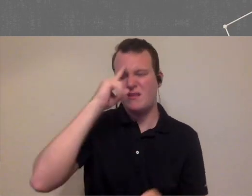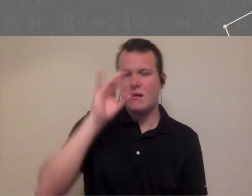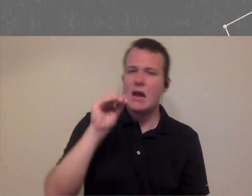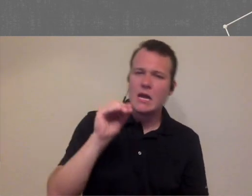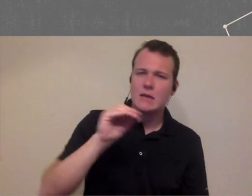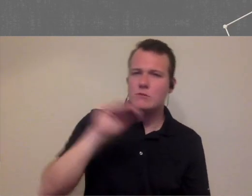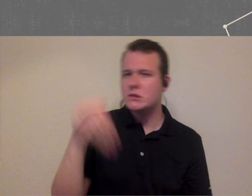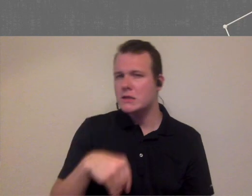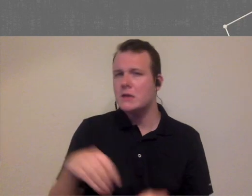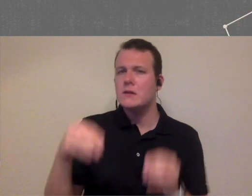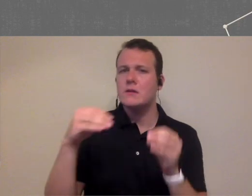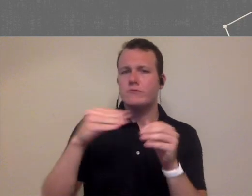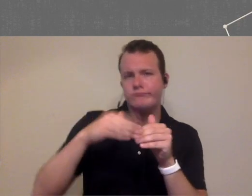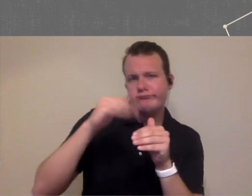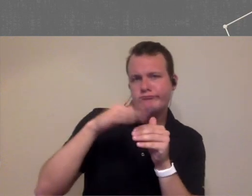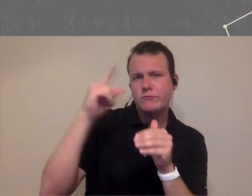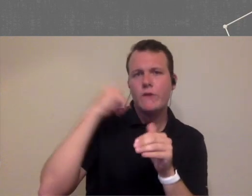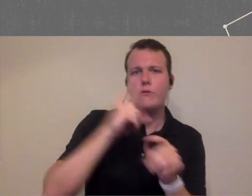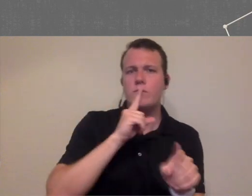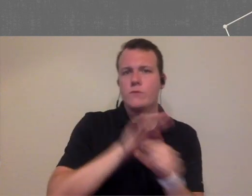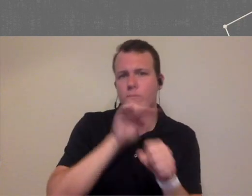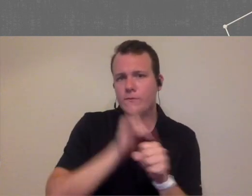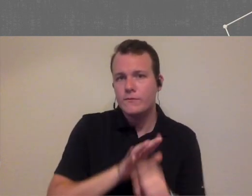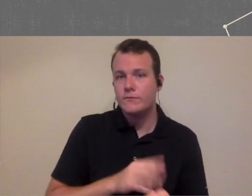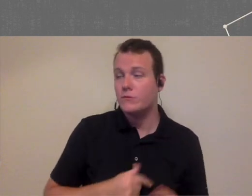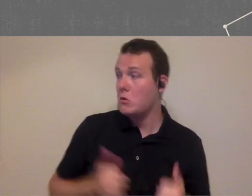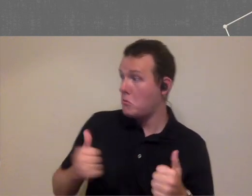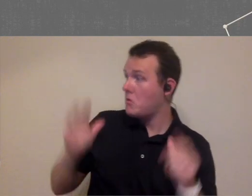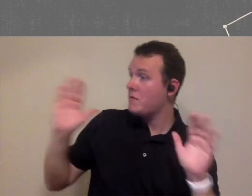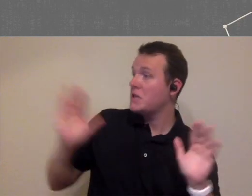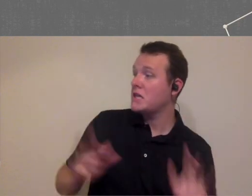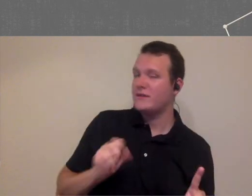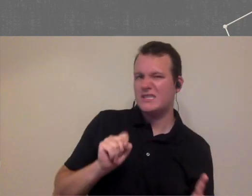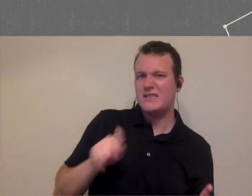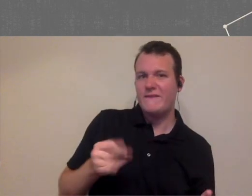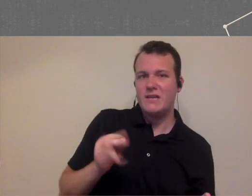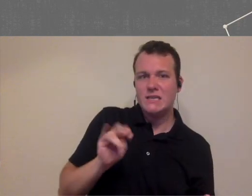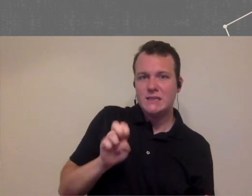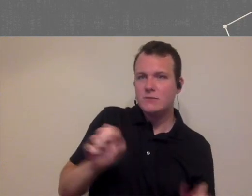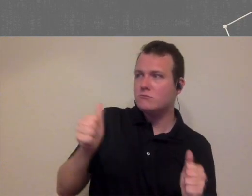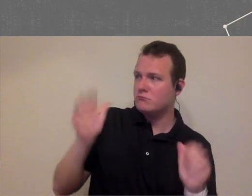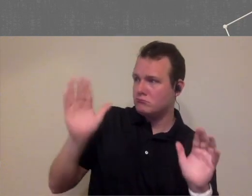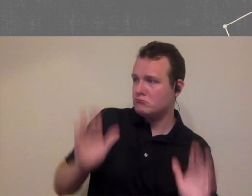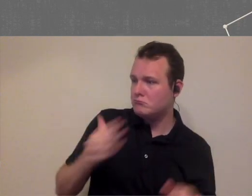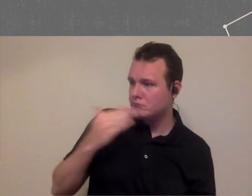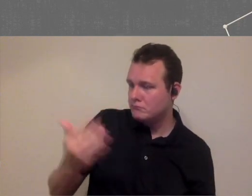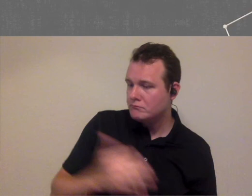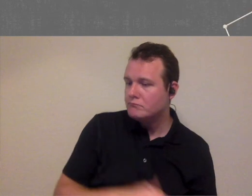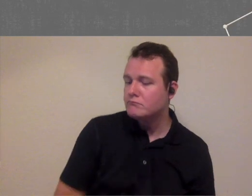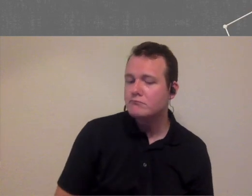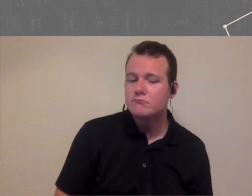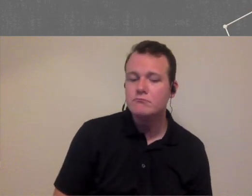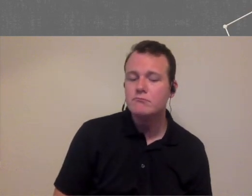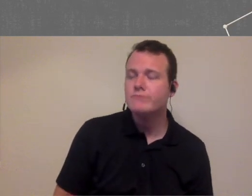right around 80 percent that way fantastic excellent thank you and then